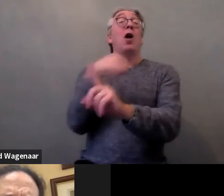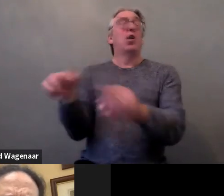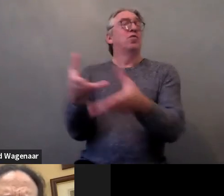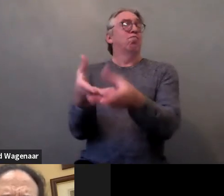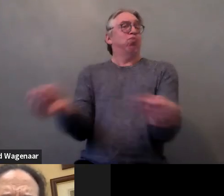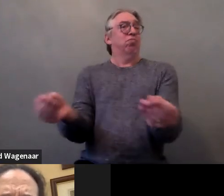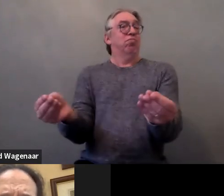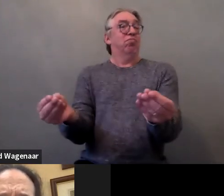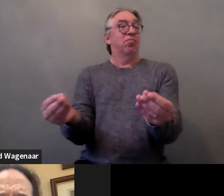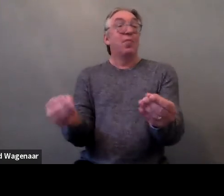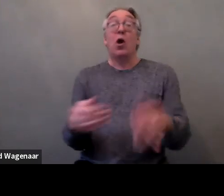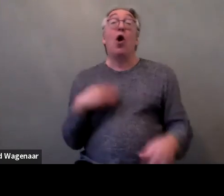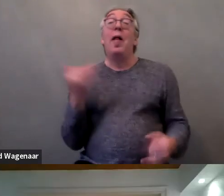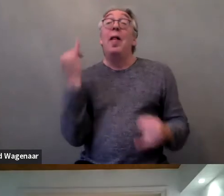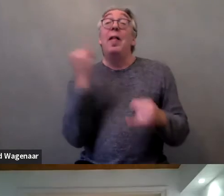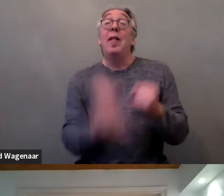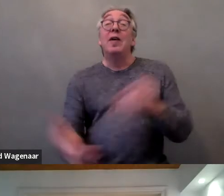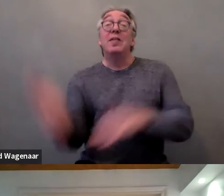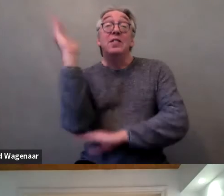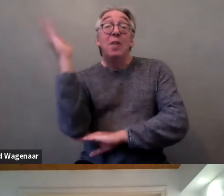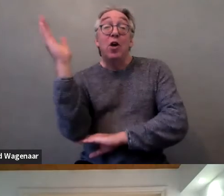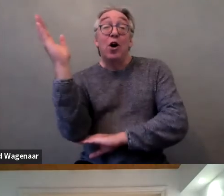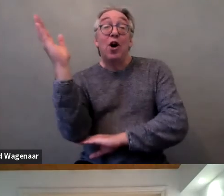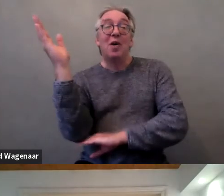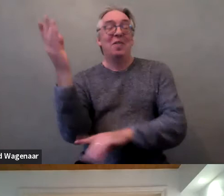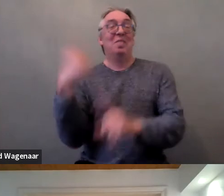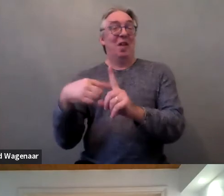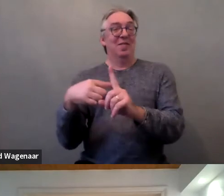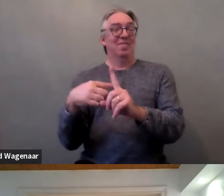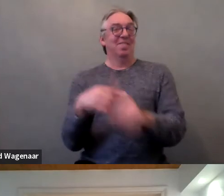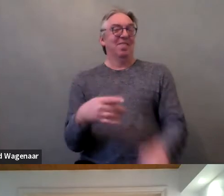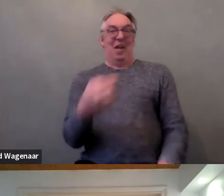also my last intervention here because after that I have to leave.